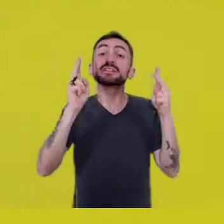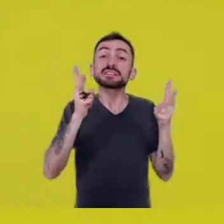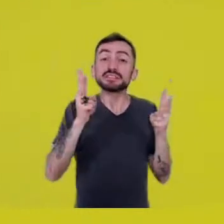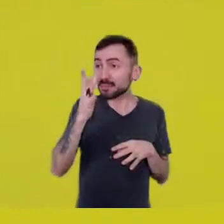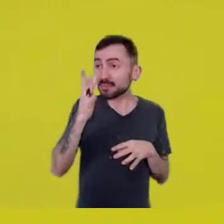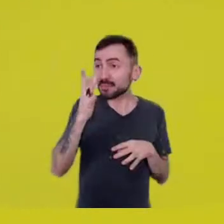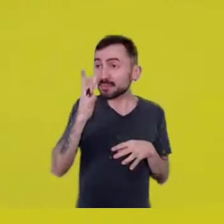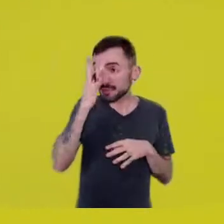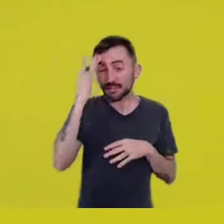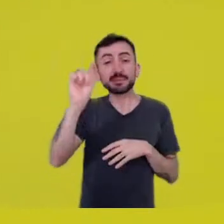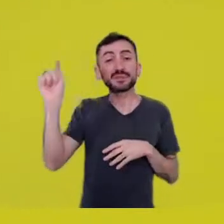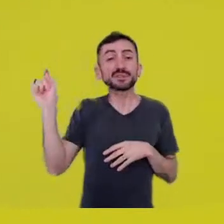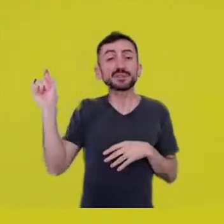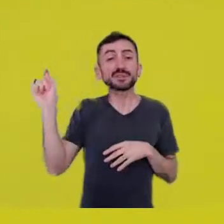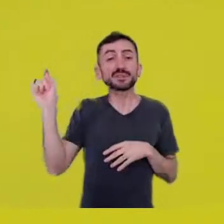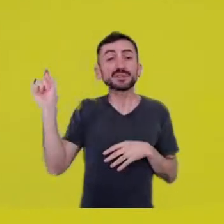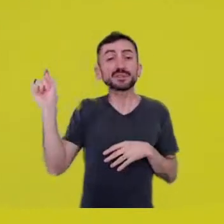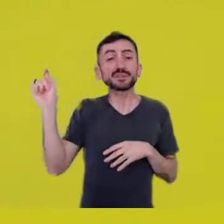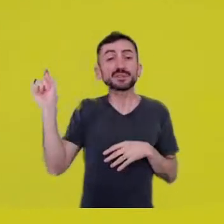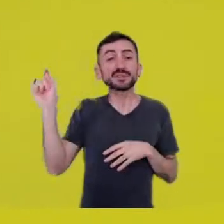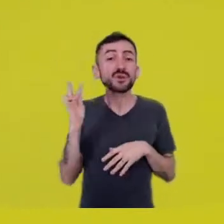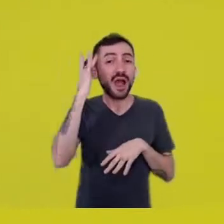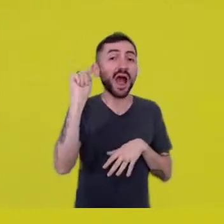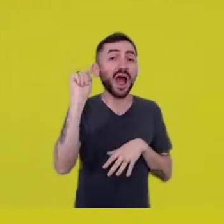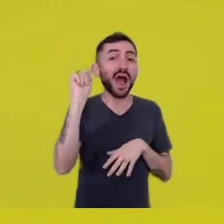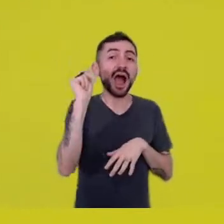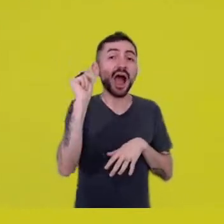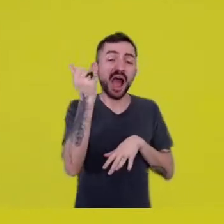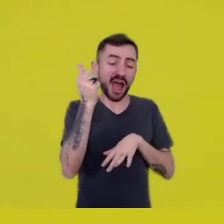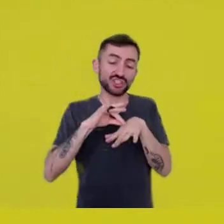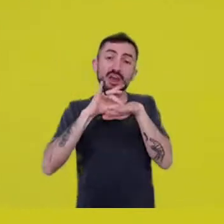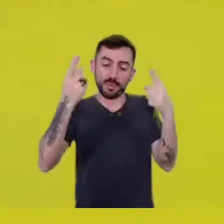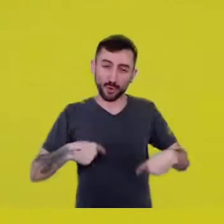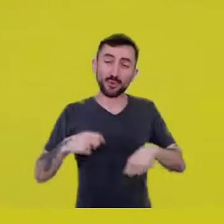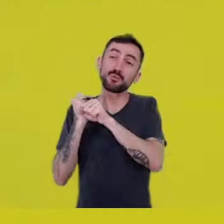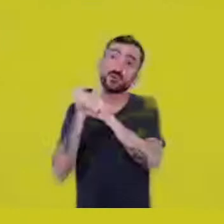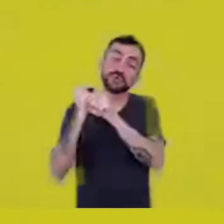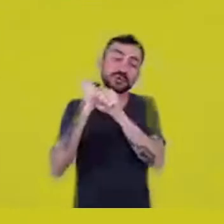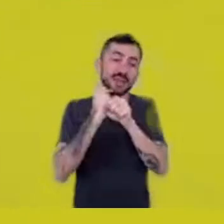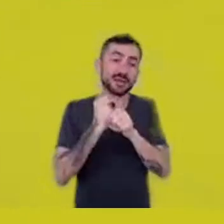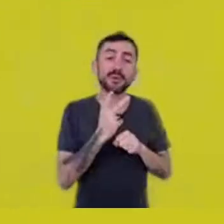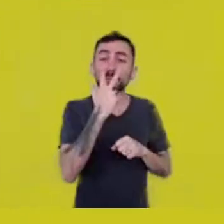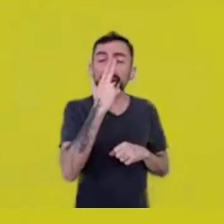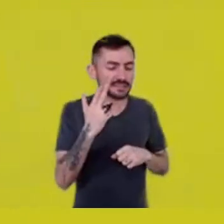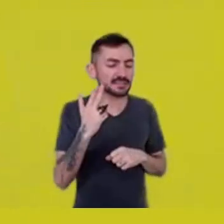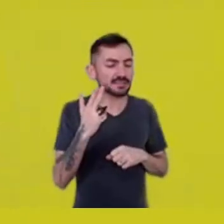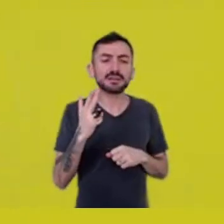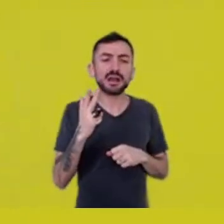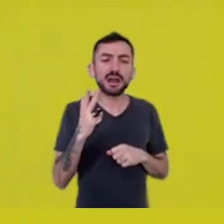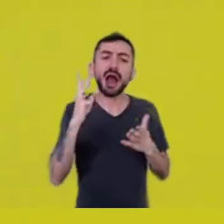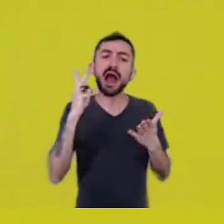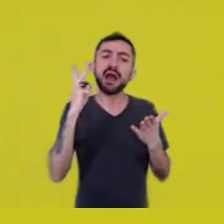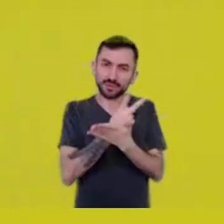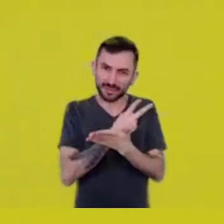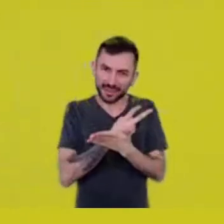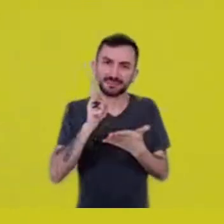which we kept up for a long time, perhaps since modernity began,